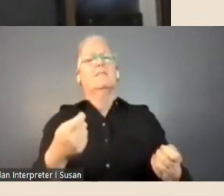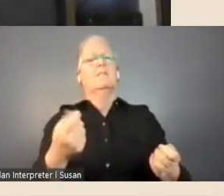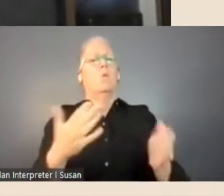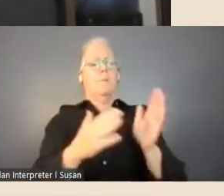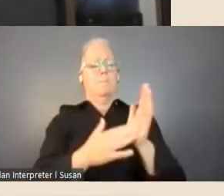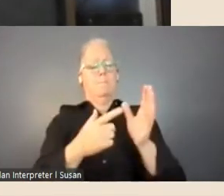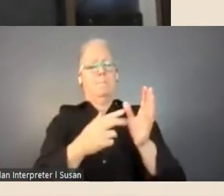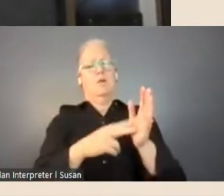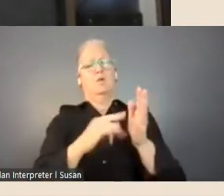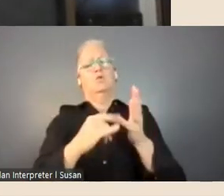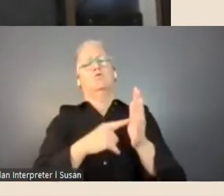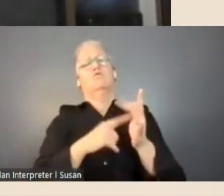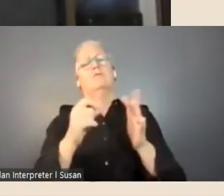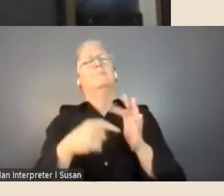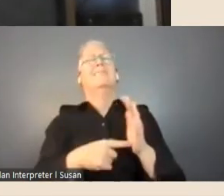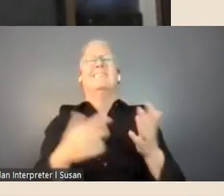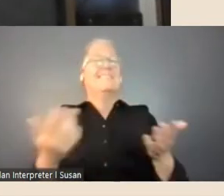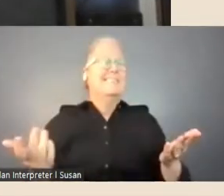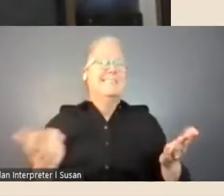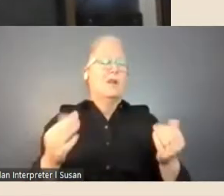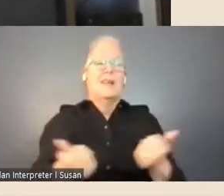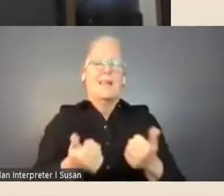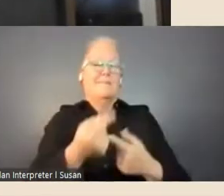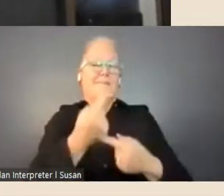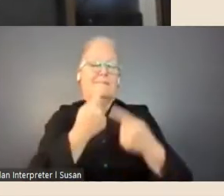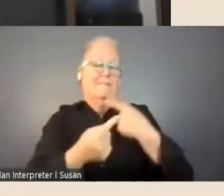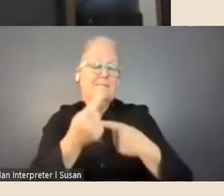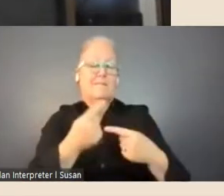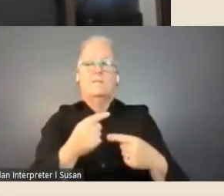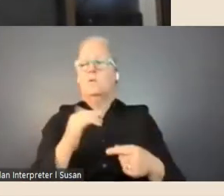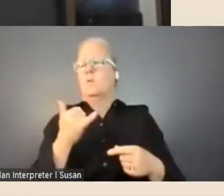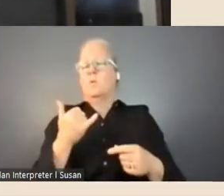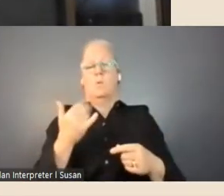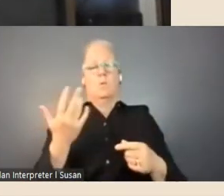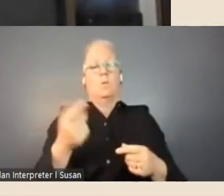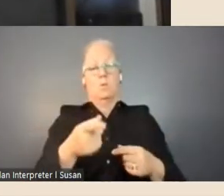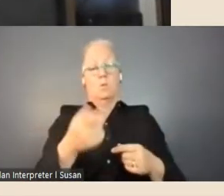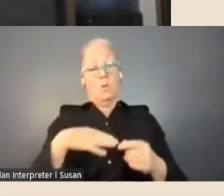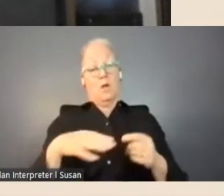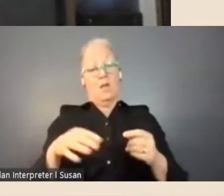But, but as I said, neither do you want a scholarly bibliography of 16 pages citing every